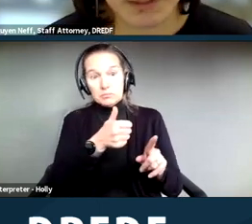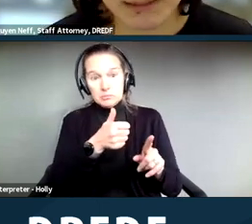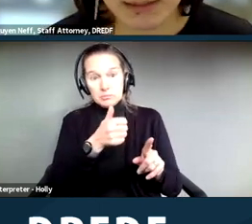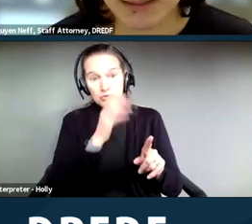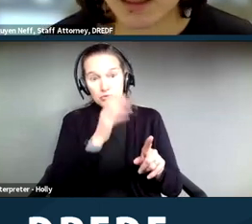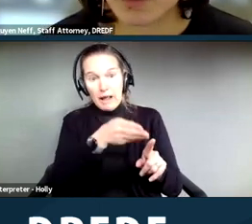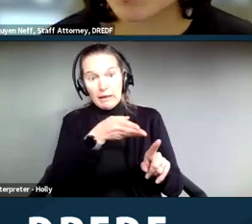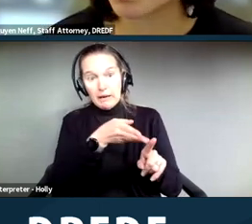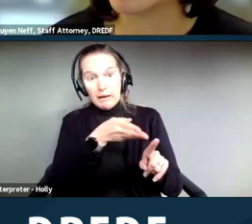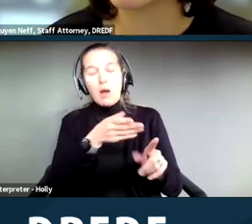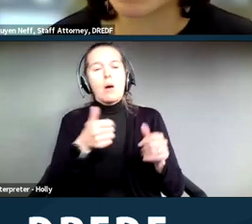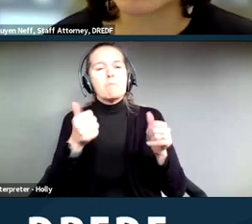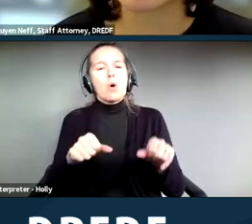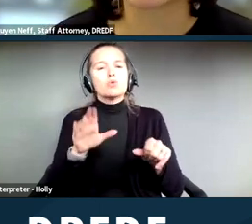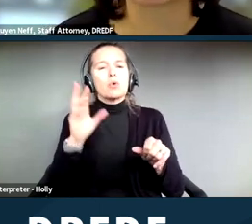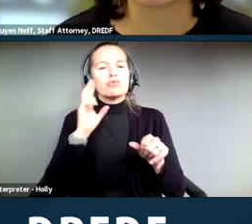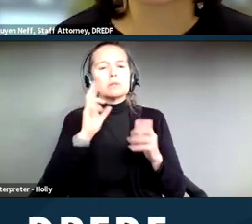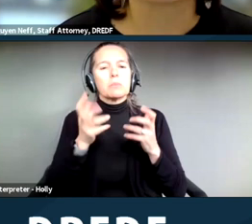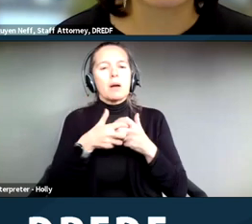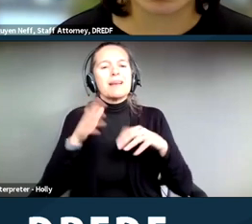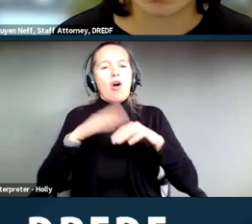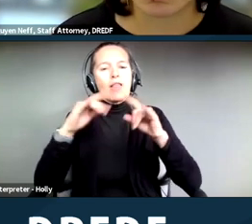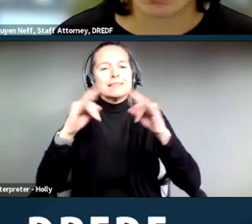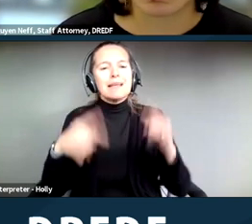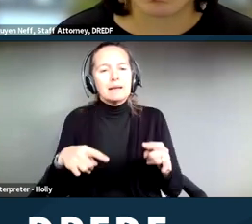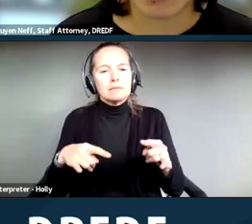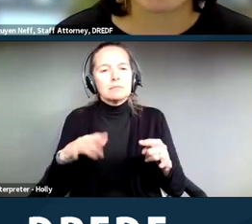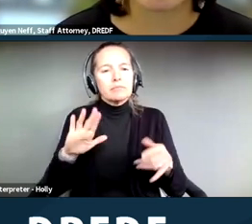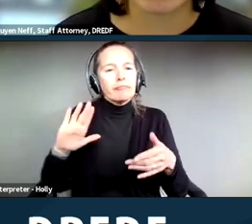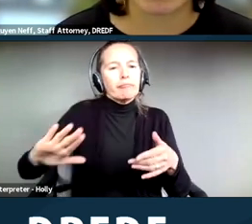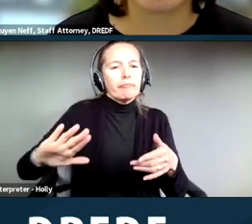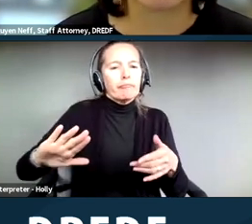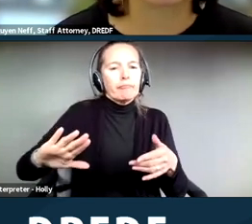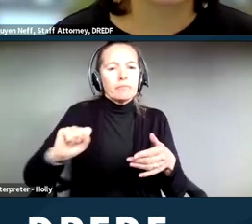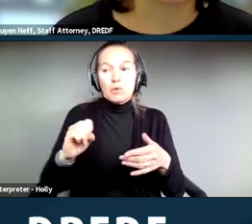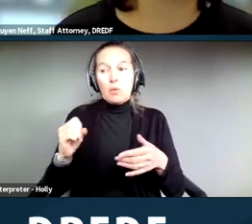place in the encampment so that a police officer or social worker or someone coming by sees it.